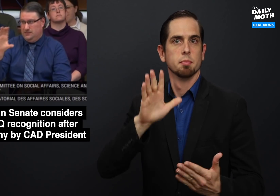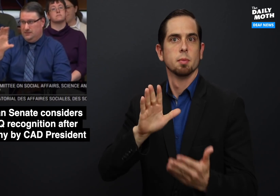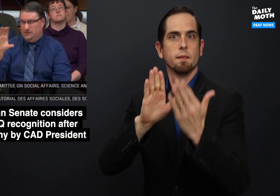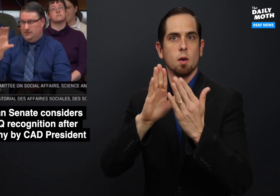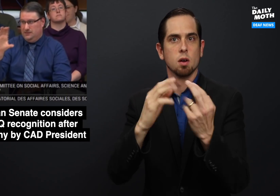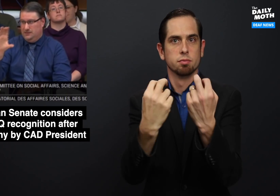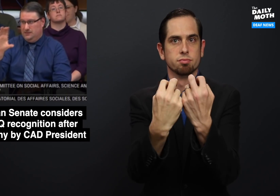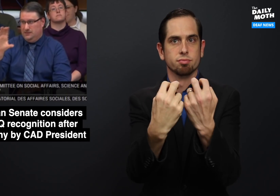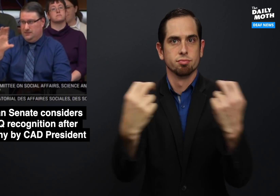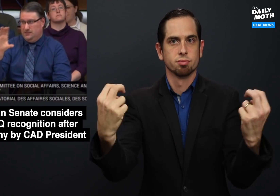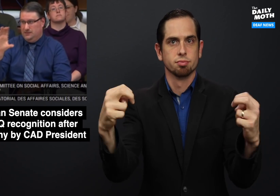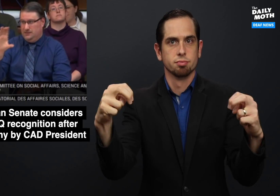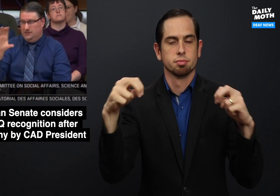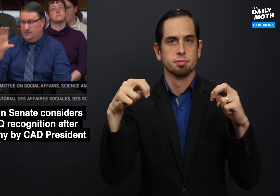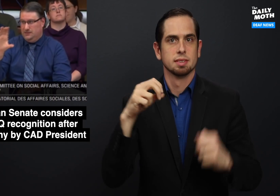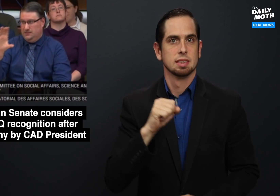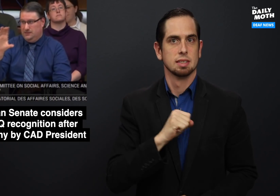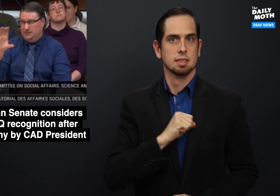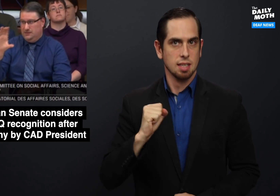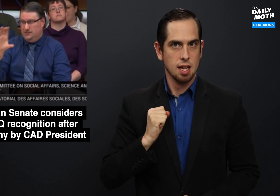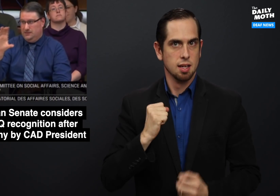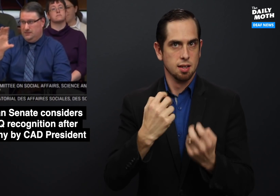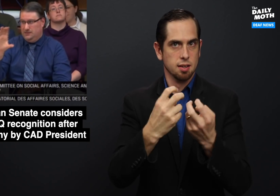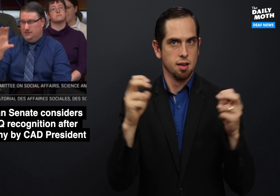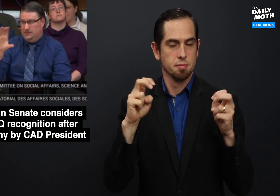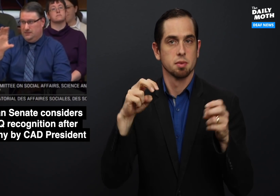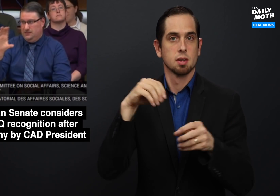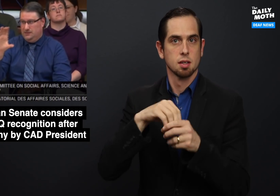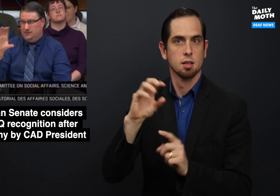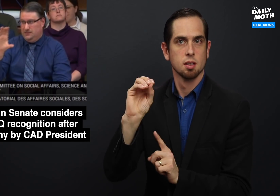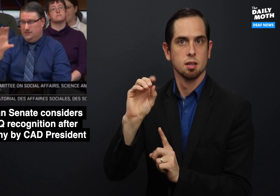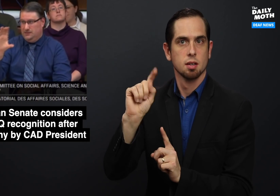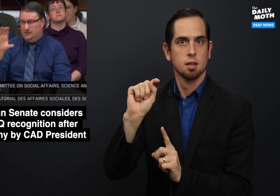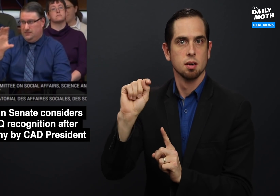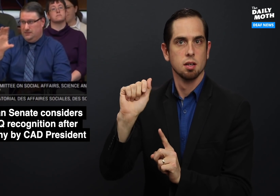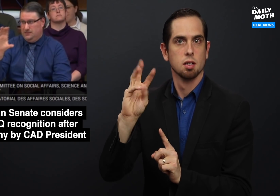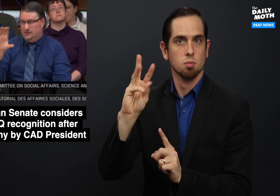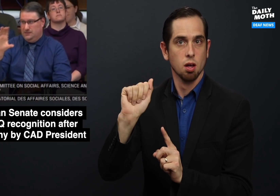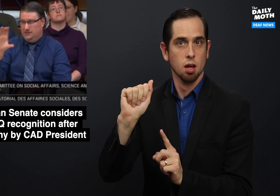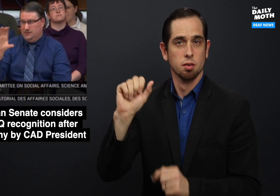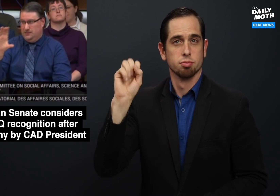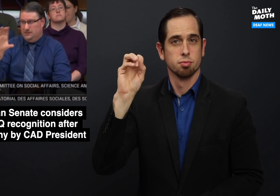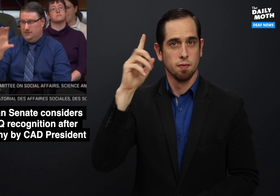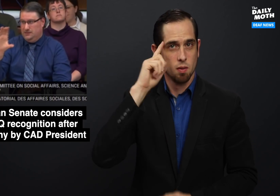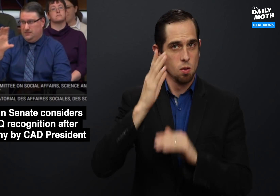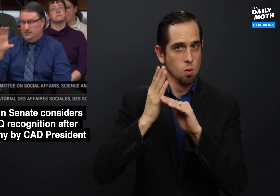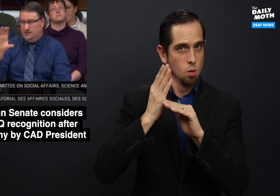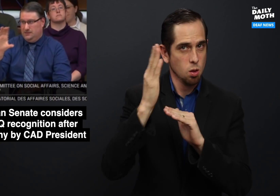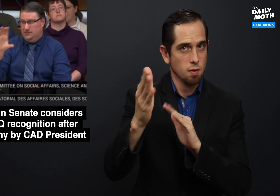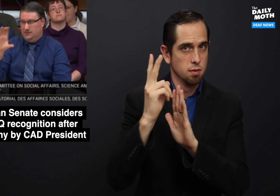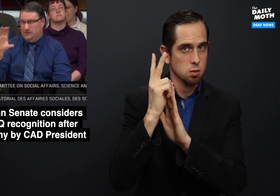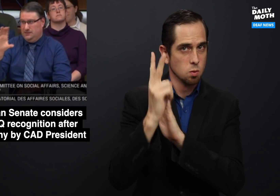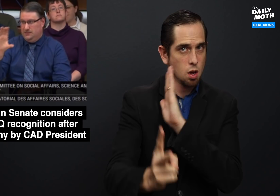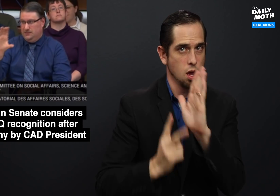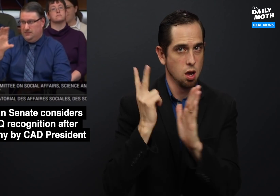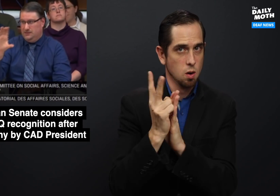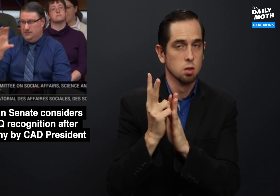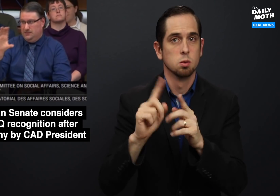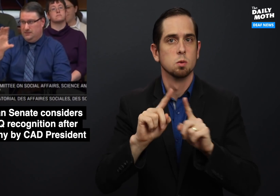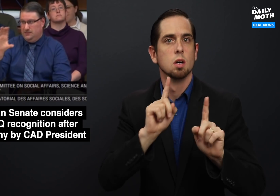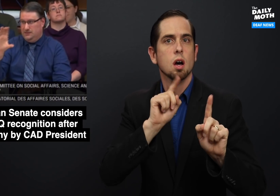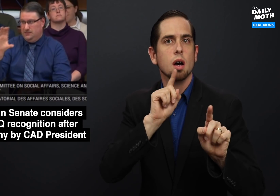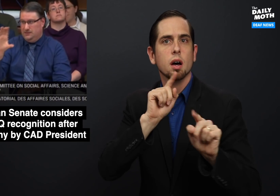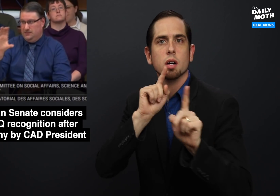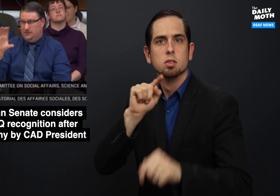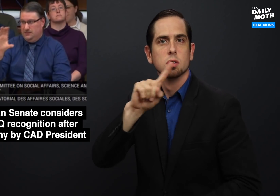a Senate committee in Ottawa for over two hours to answer